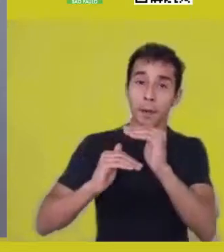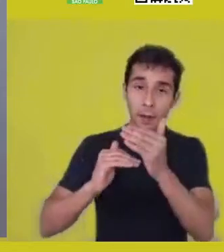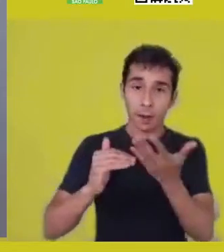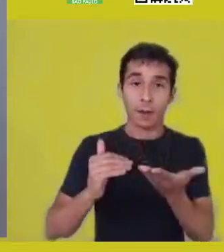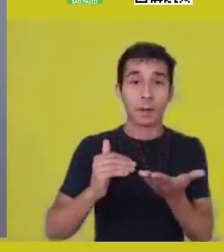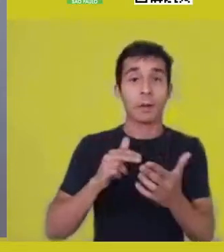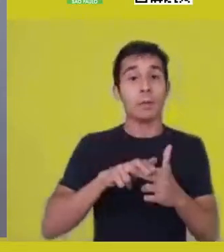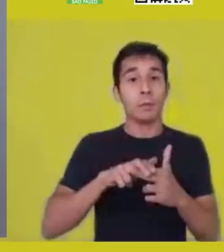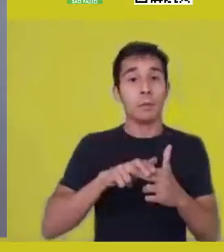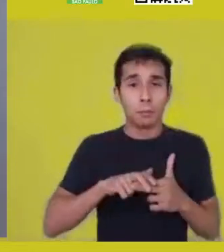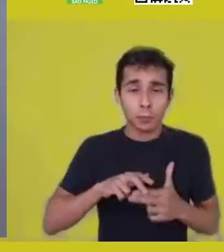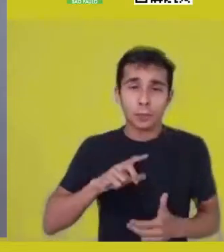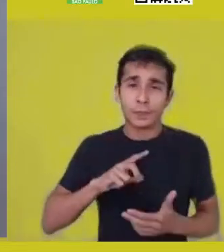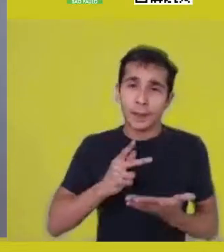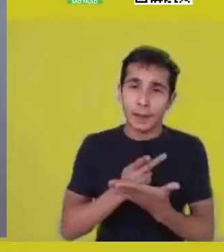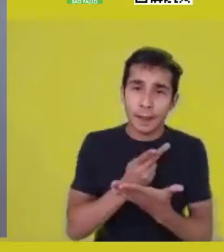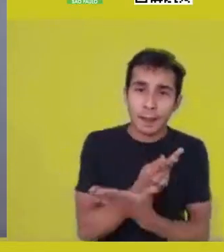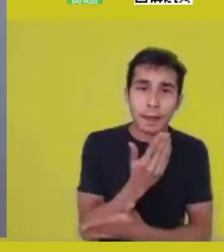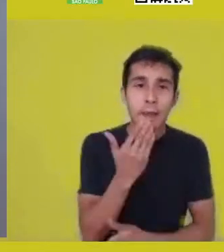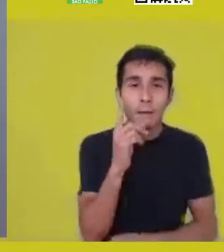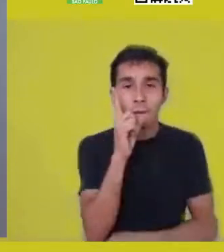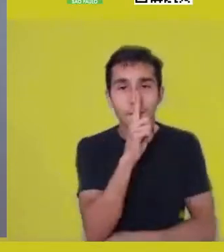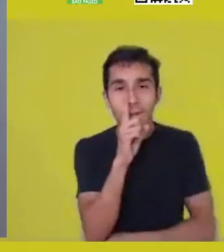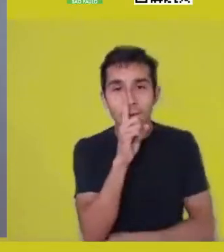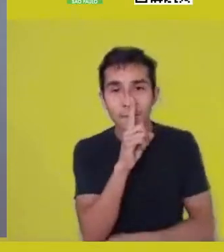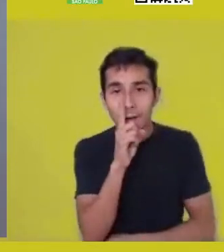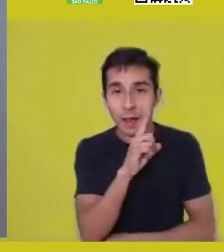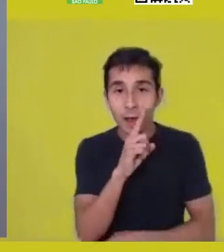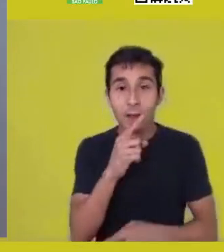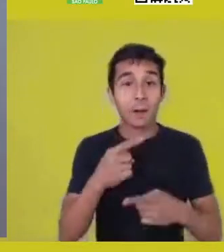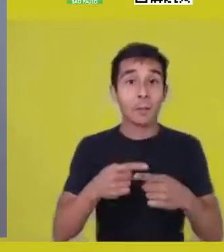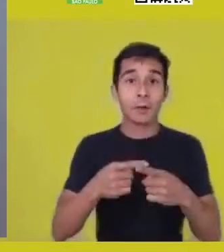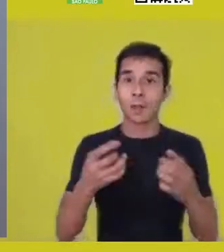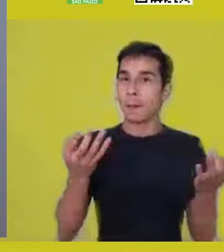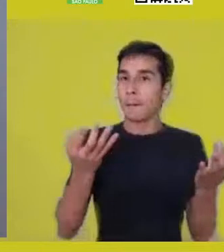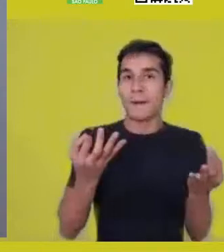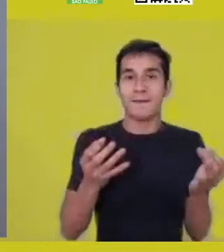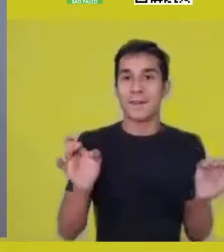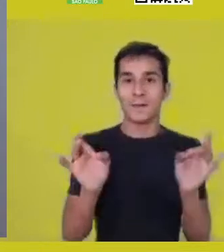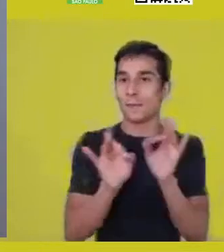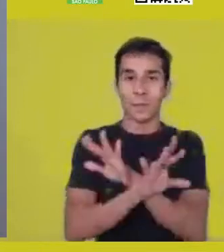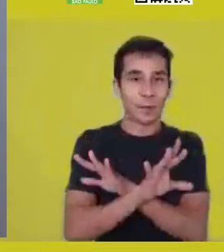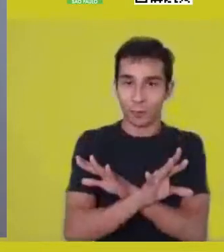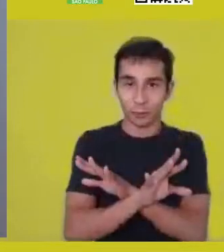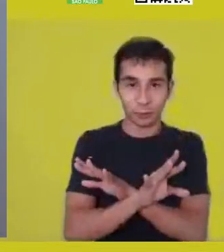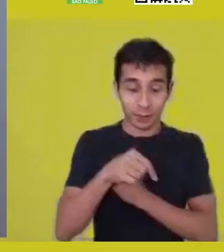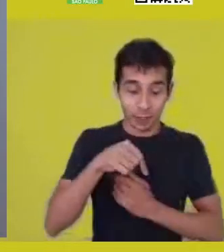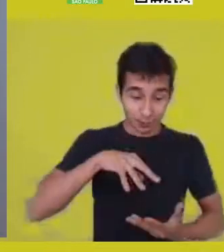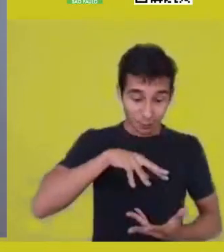instead of interpreting that world as a place of wandering, not of error.